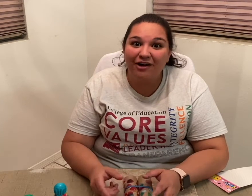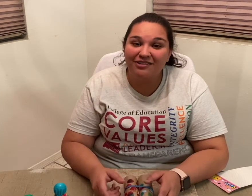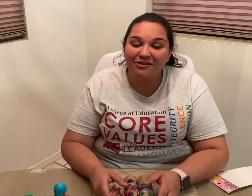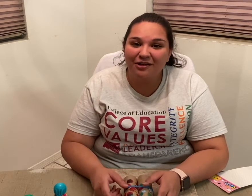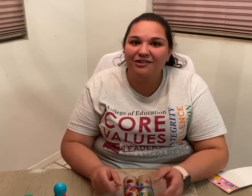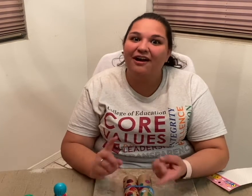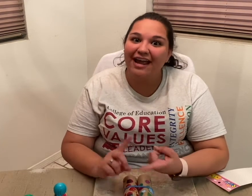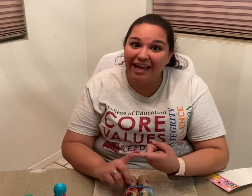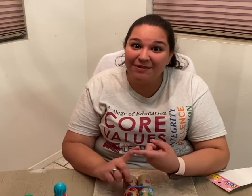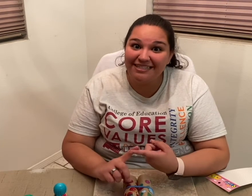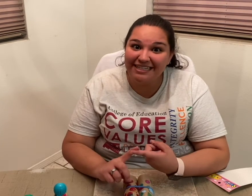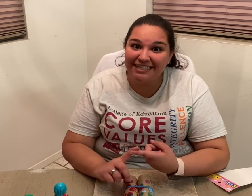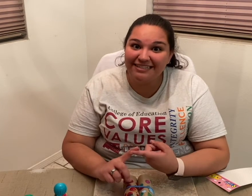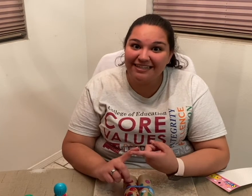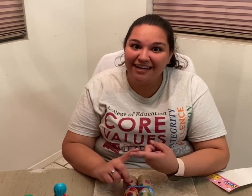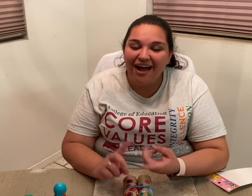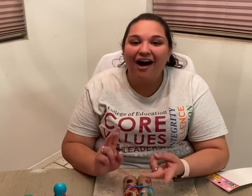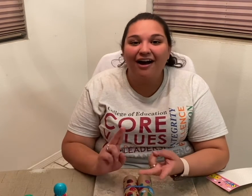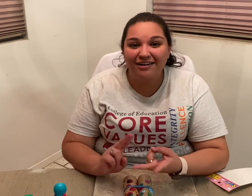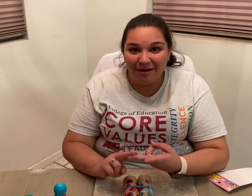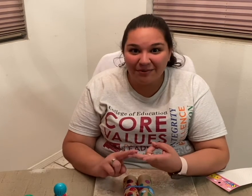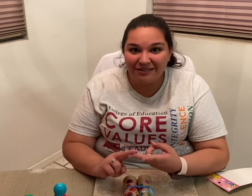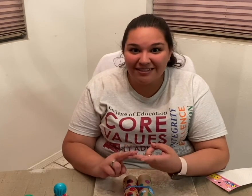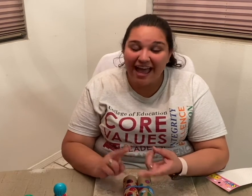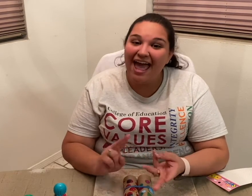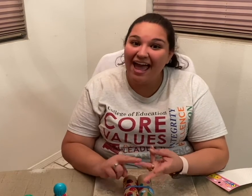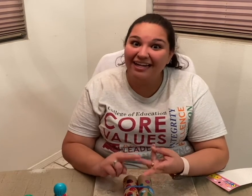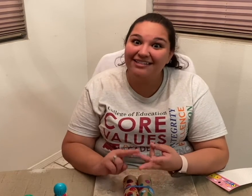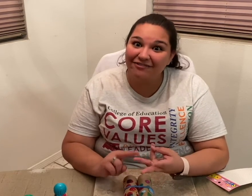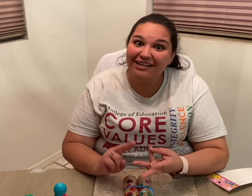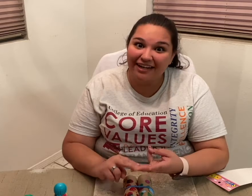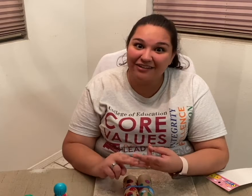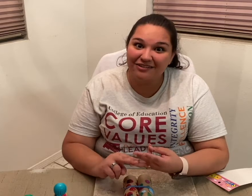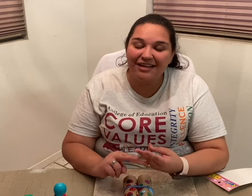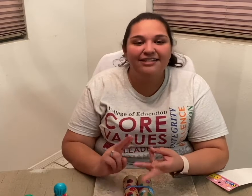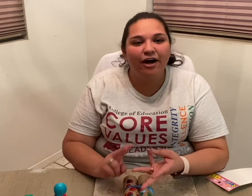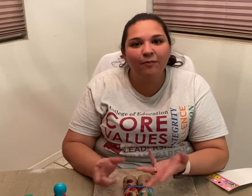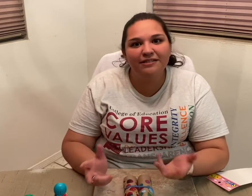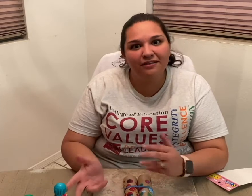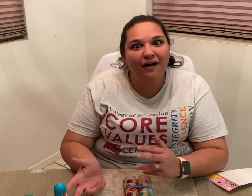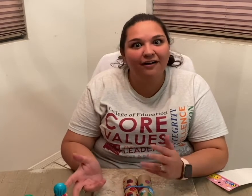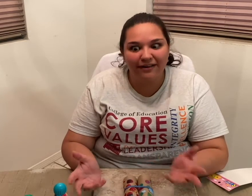learned our ABC's, our numbers and different colors to help us along our